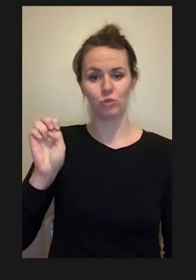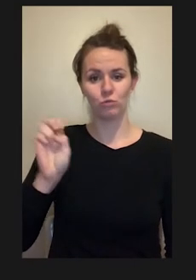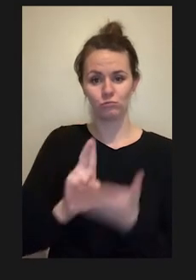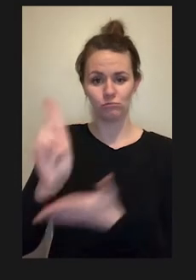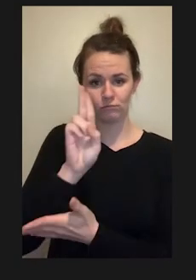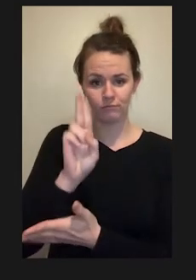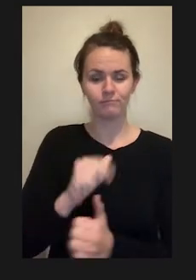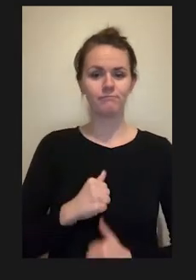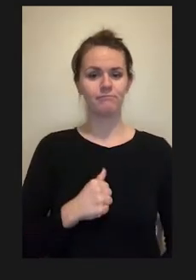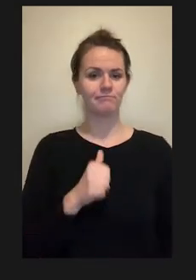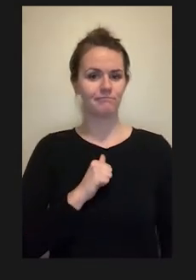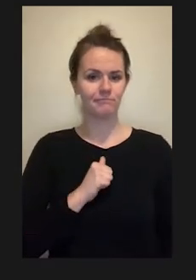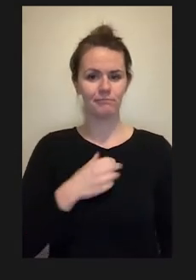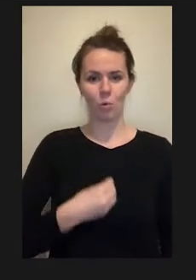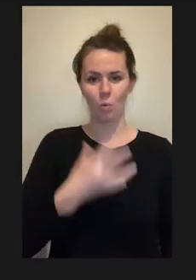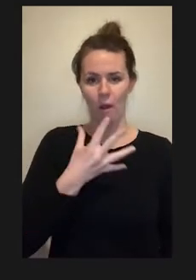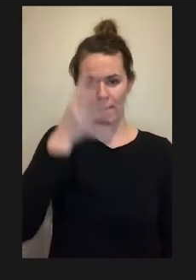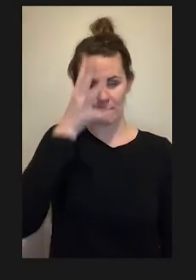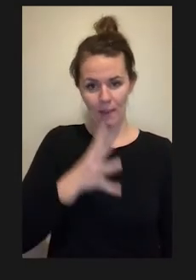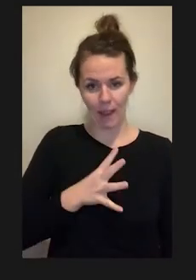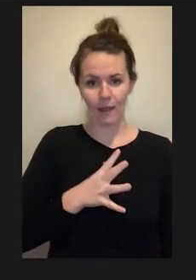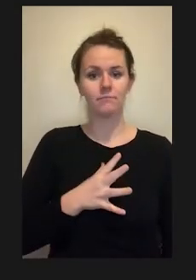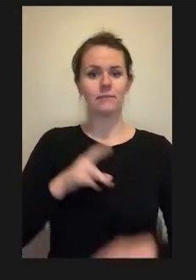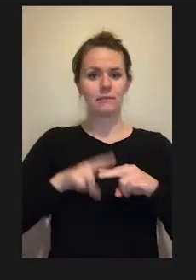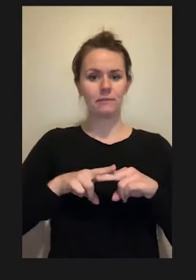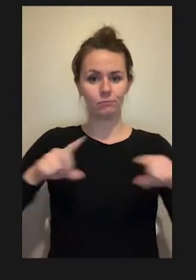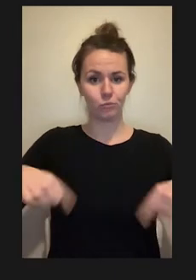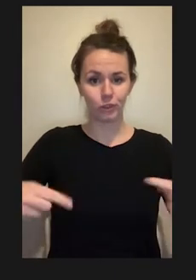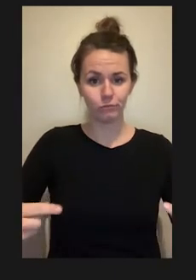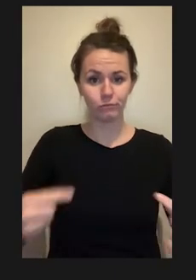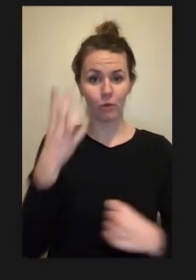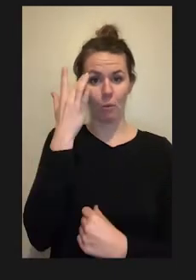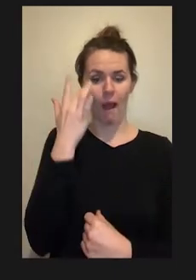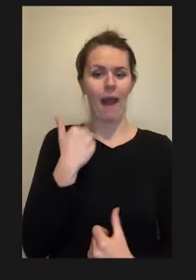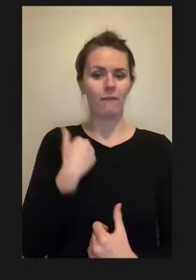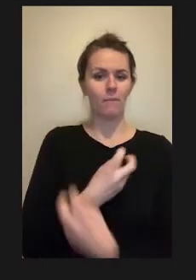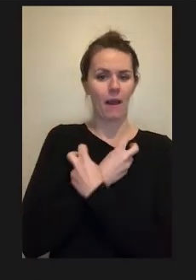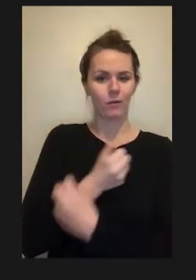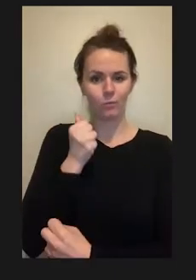and a tetraplegic wheelchair user due to a spinal cord injury. My virtual background